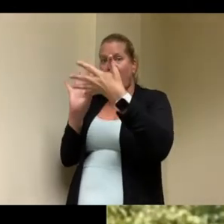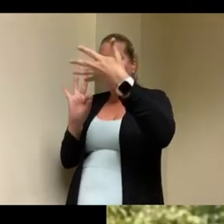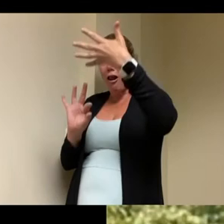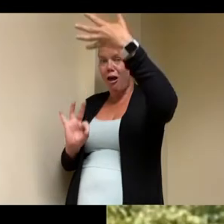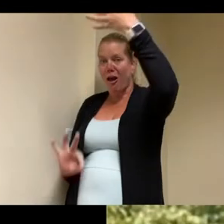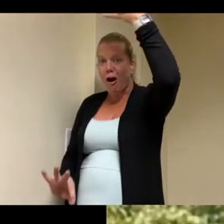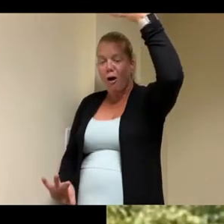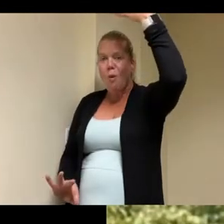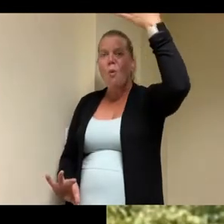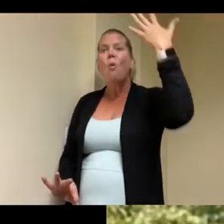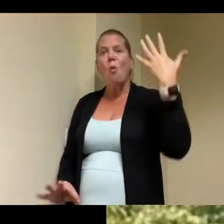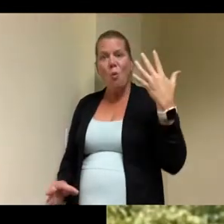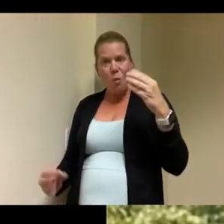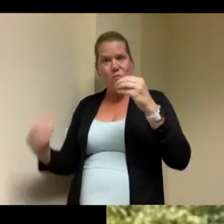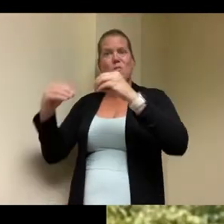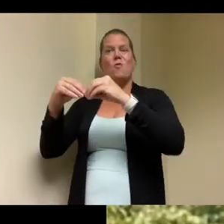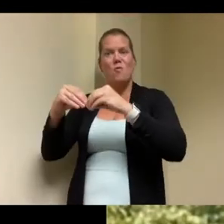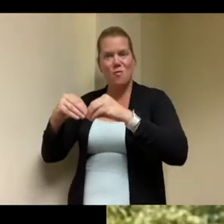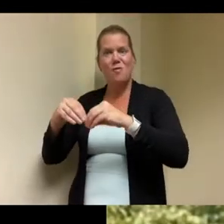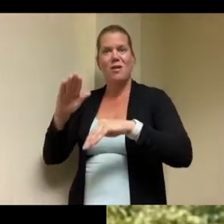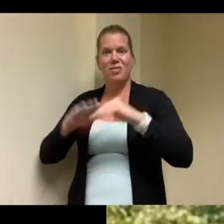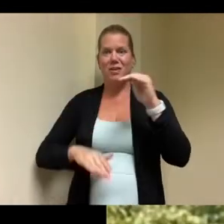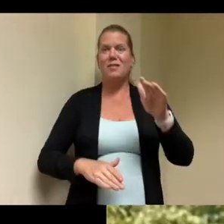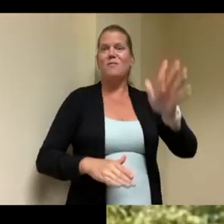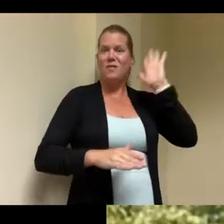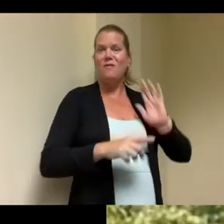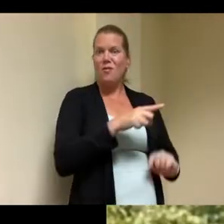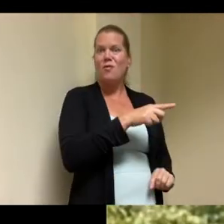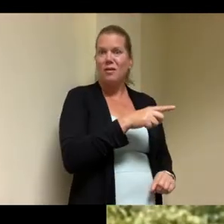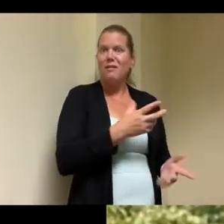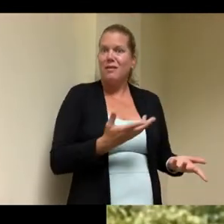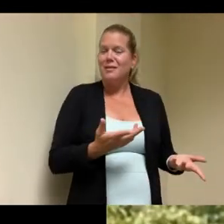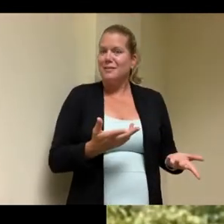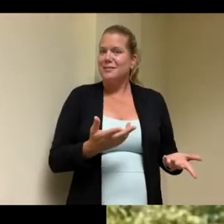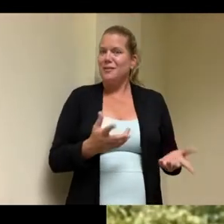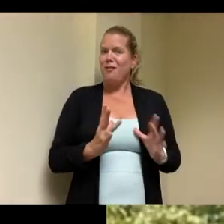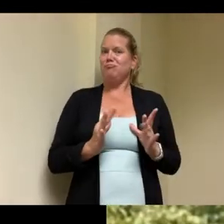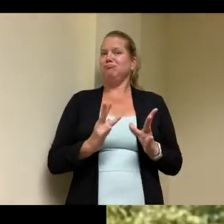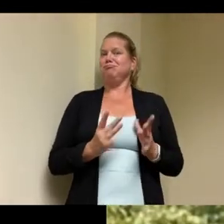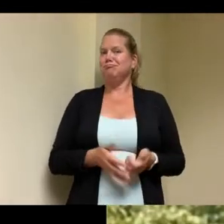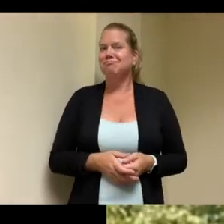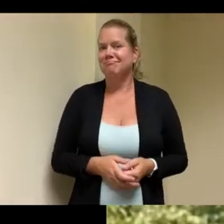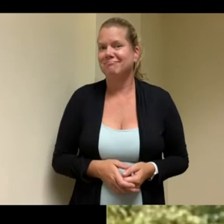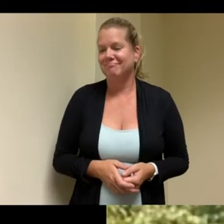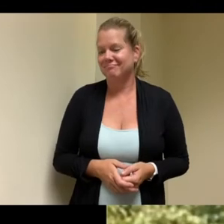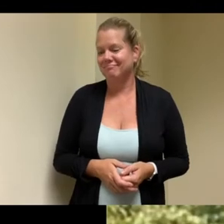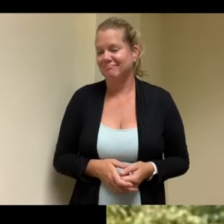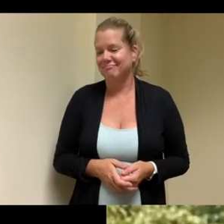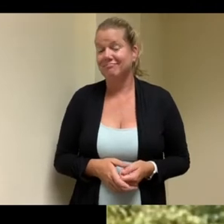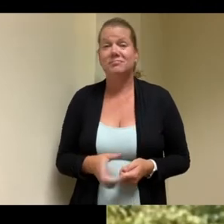it's it's amazing what can be offered um including you know options for outdoor